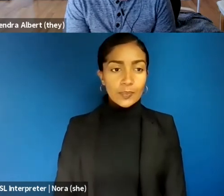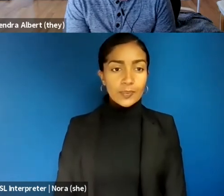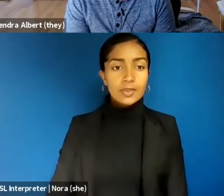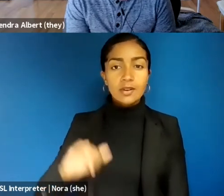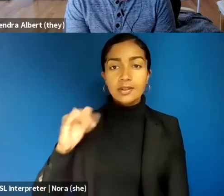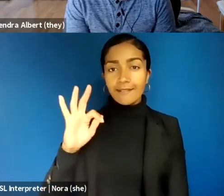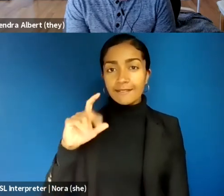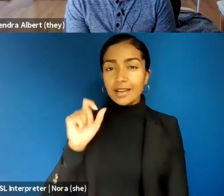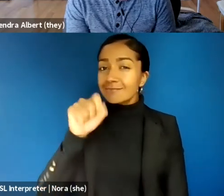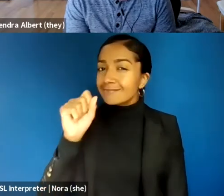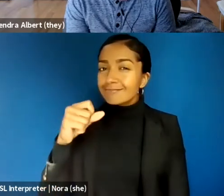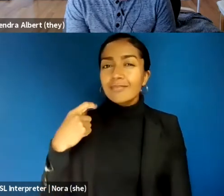Jafet Martinez-Molina: I want to add to that, I think it's a great opportunity and a great environment for learning. And if you're really interested or you're maybe thinking about First Amendment law, you should consider it. Like it's a great opportunity. It's a great environment for learning. I think that's been one of the top things